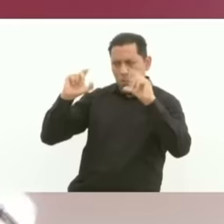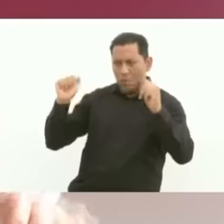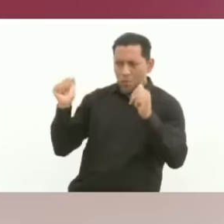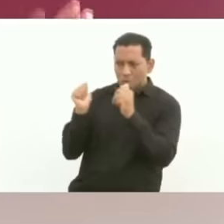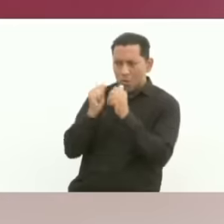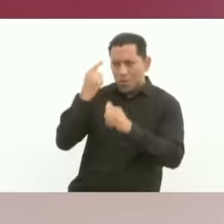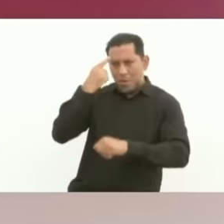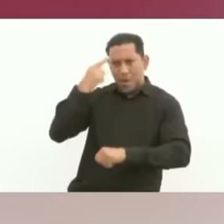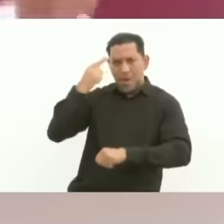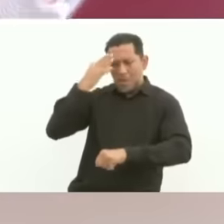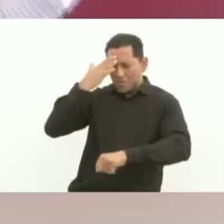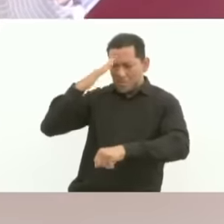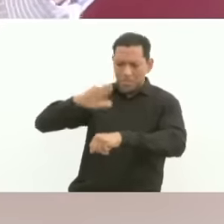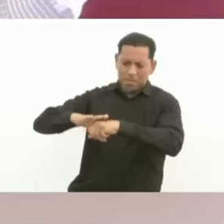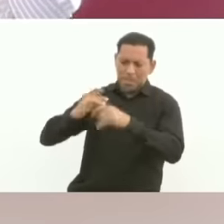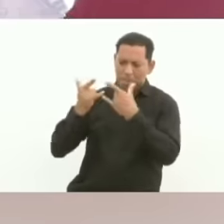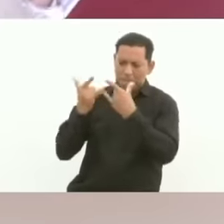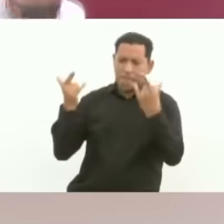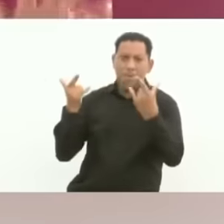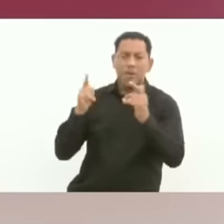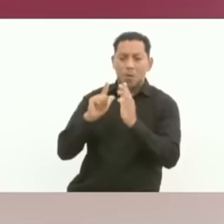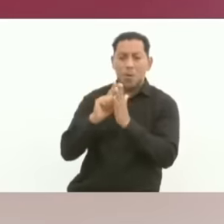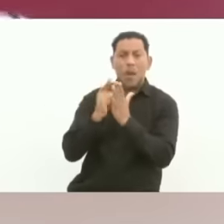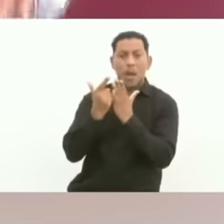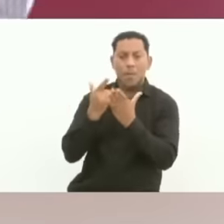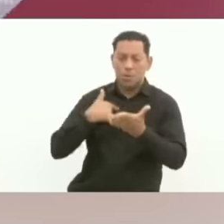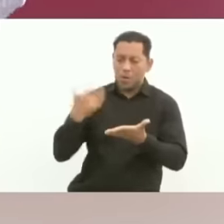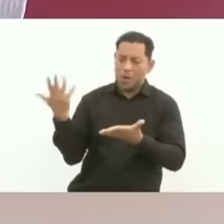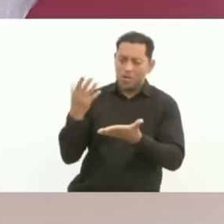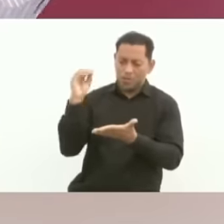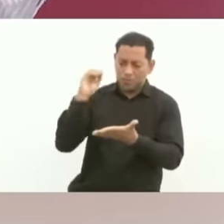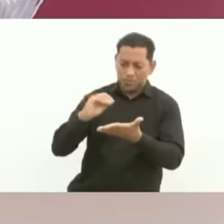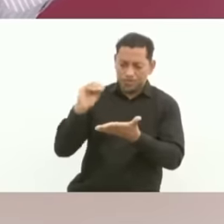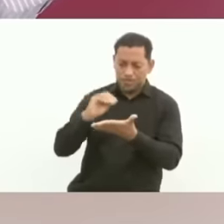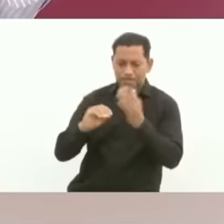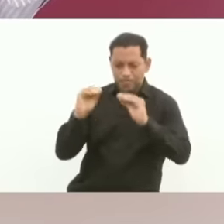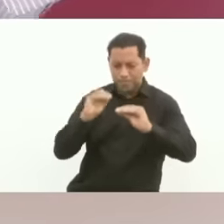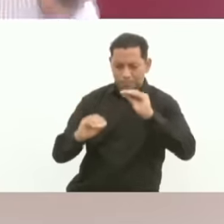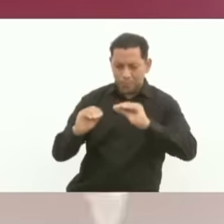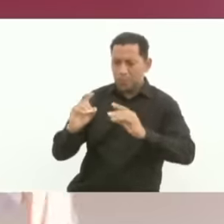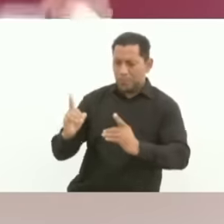in history and in a book that I am making that I am going to dedicate with great affection. Thank you very much,